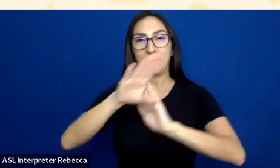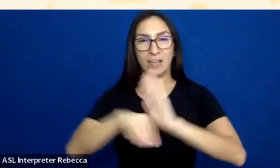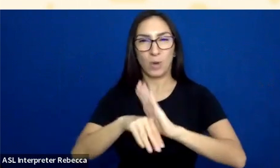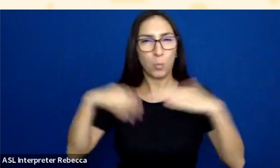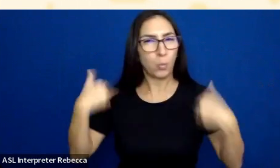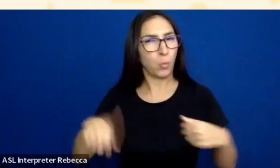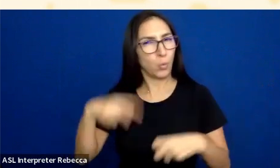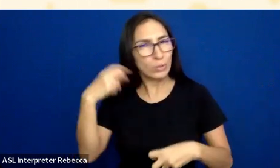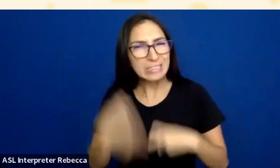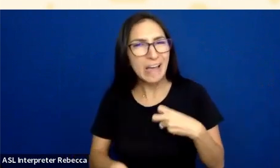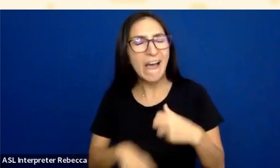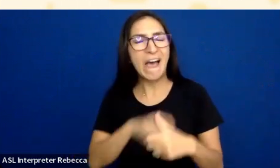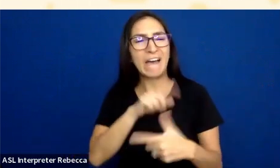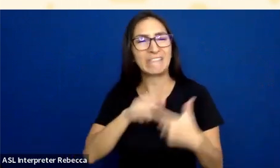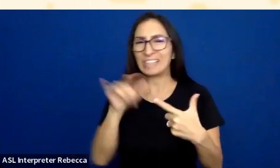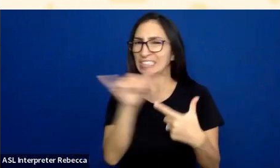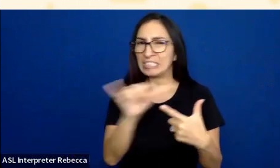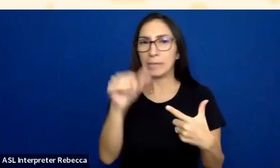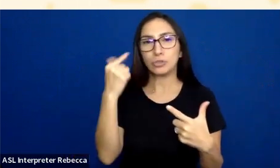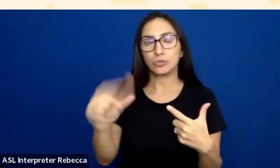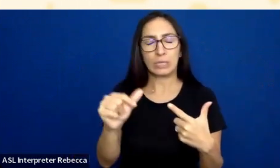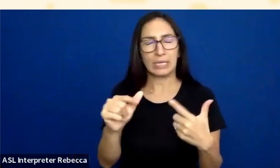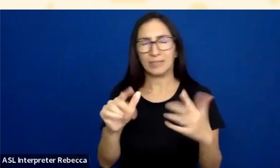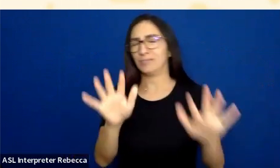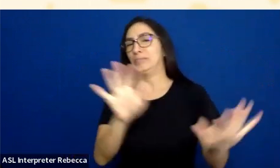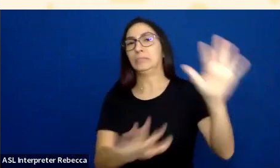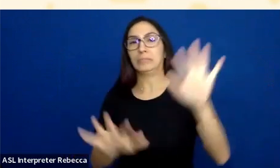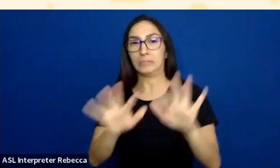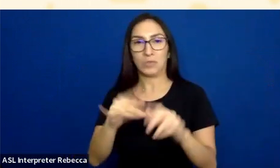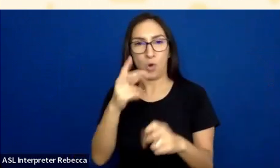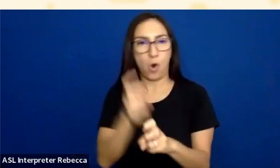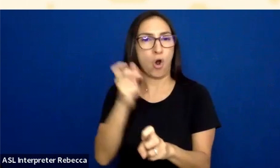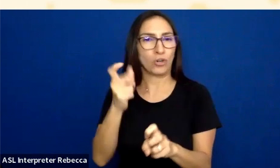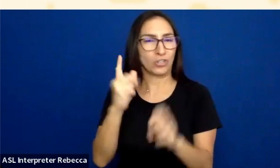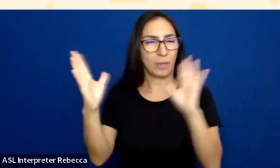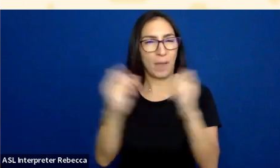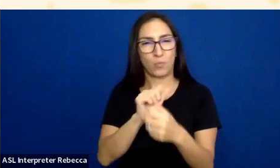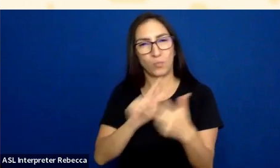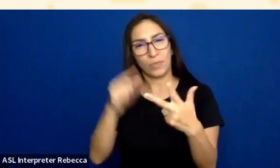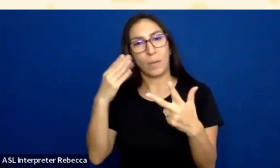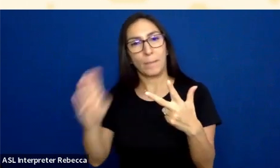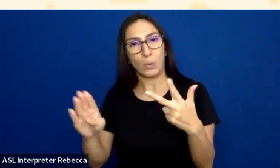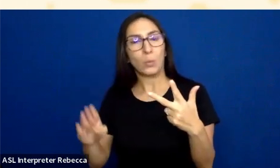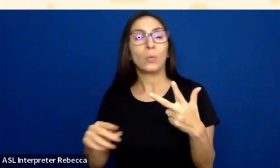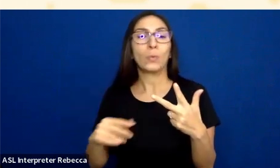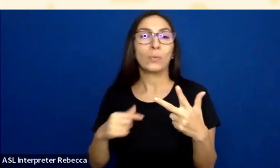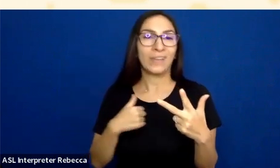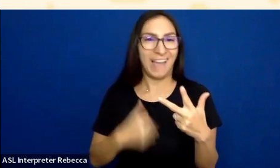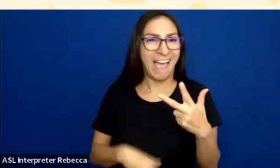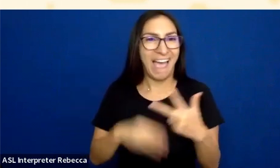Maybe even brighter and harder to read than the blue. I have actually added a little outline. It's just, I am trying to make my inaccessible visuals